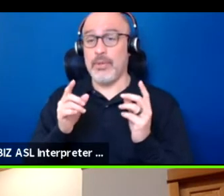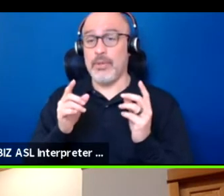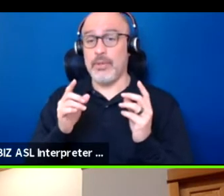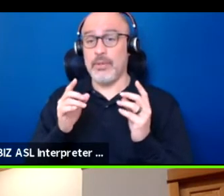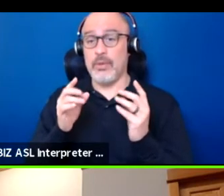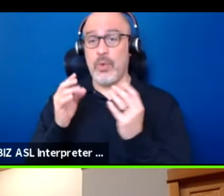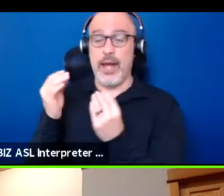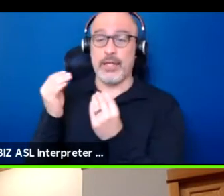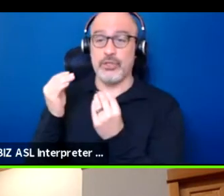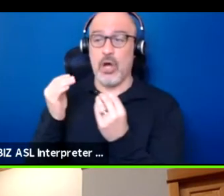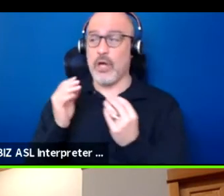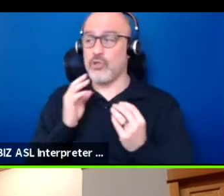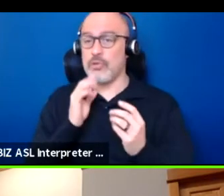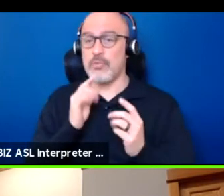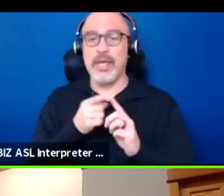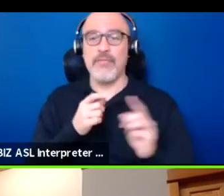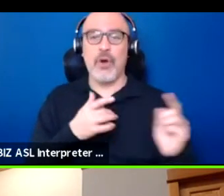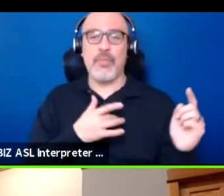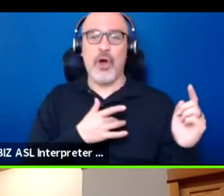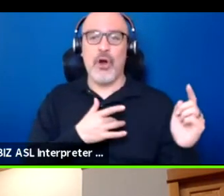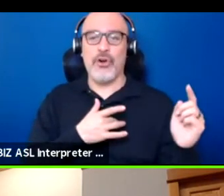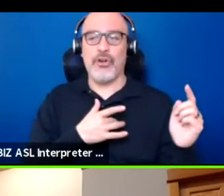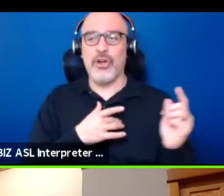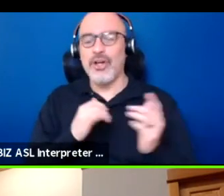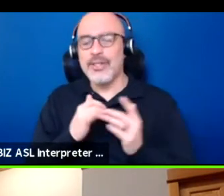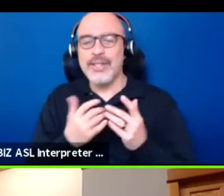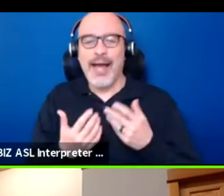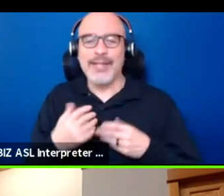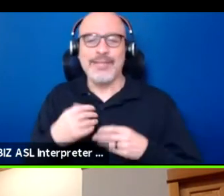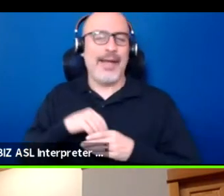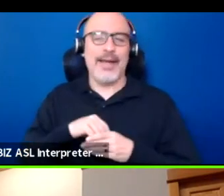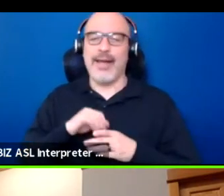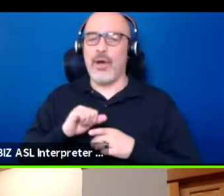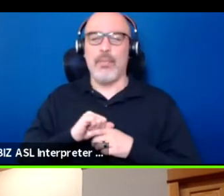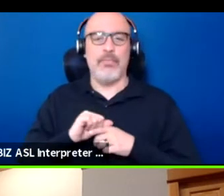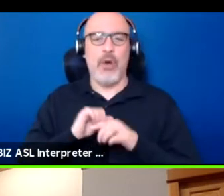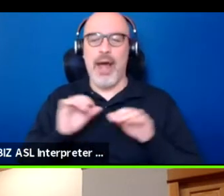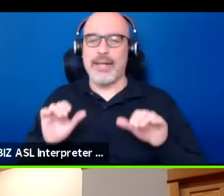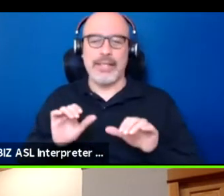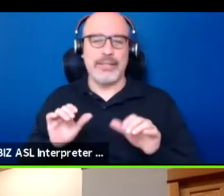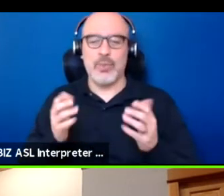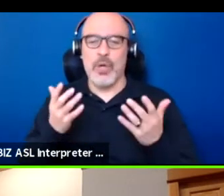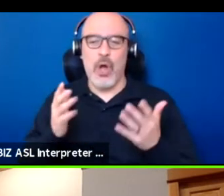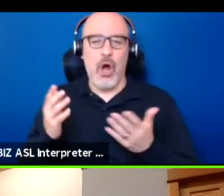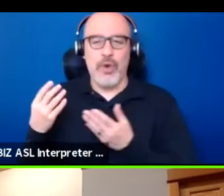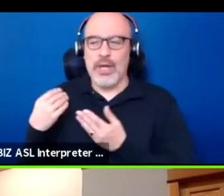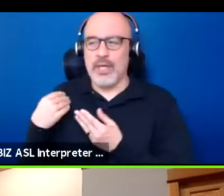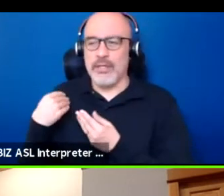and that's kind of like an inherent practice that we all carry that gift.